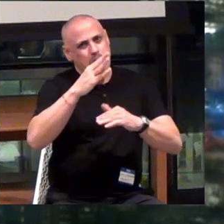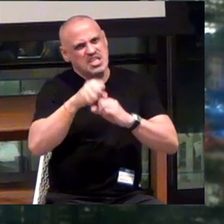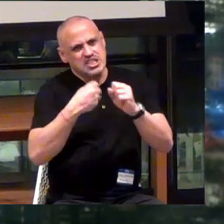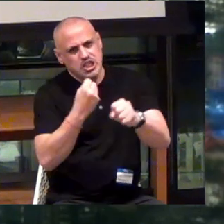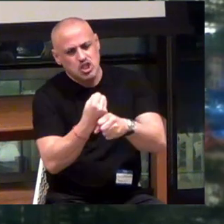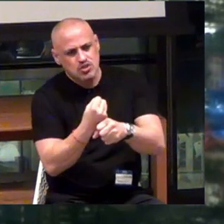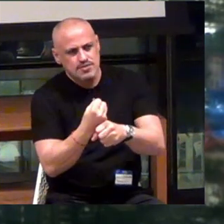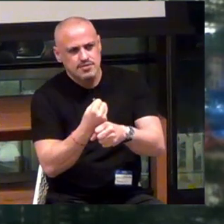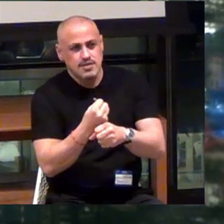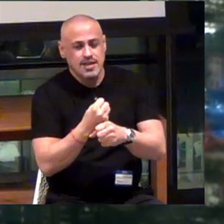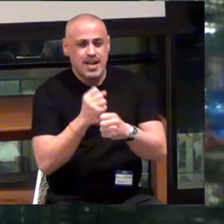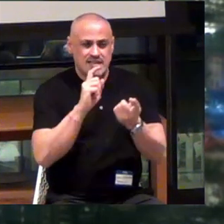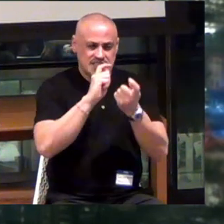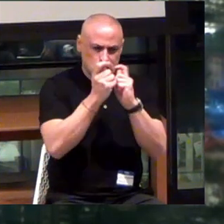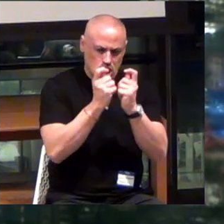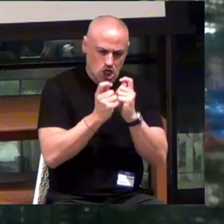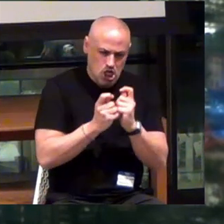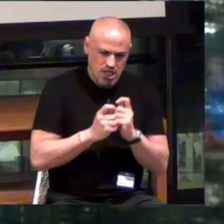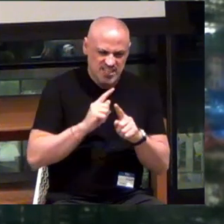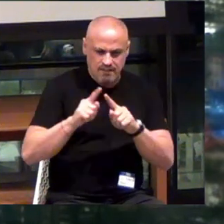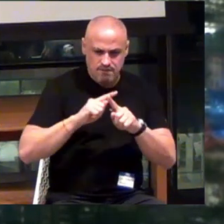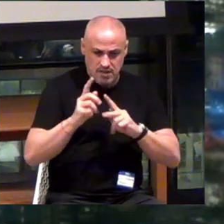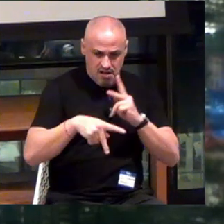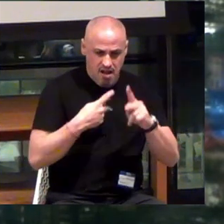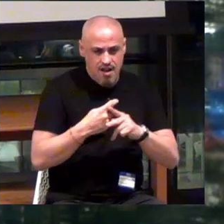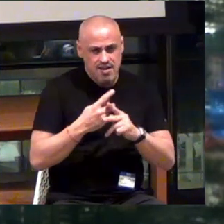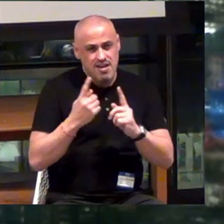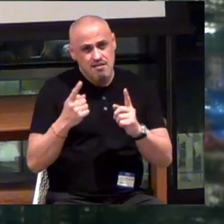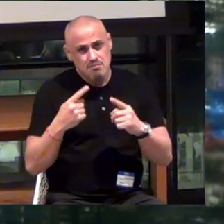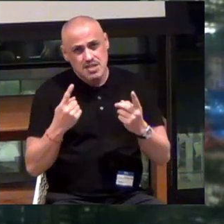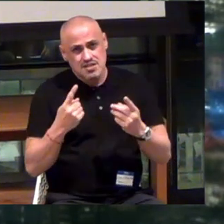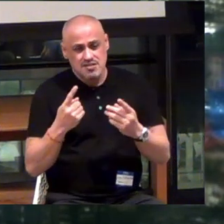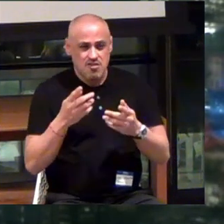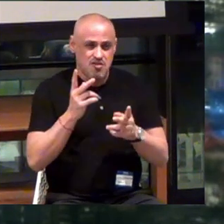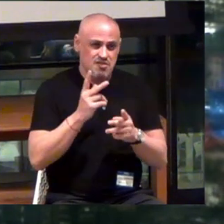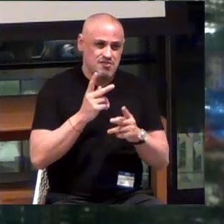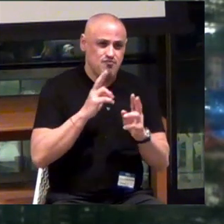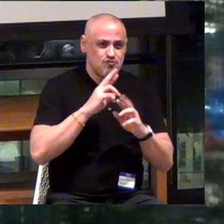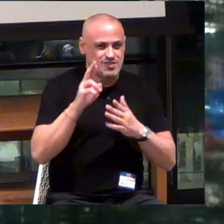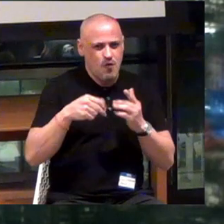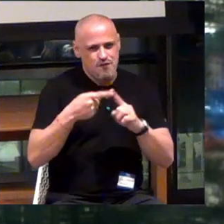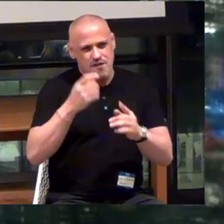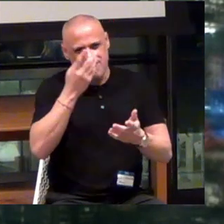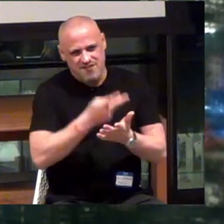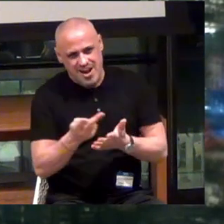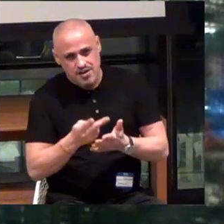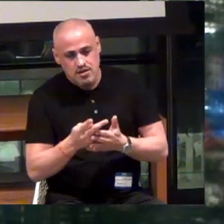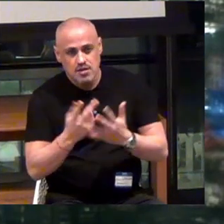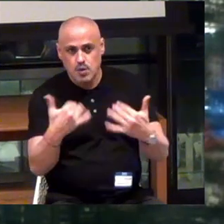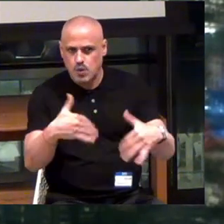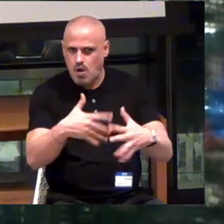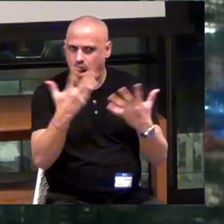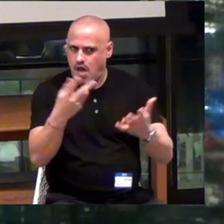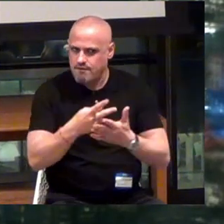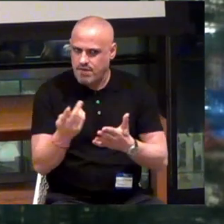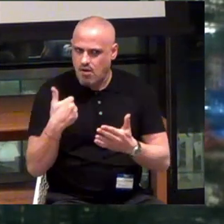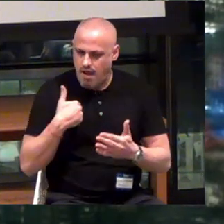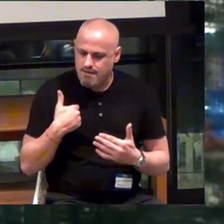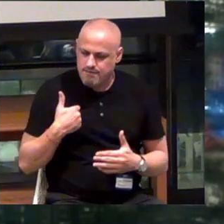and the iterations that have been a product of failure. And there's been tons of them, over that time.